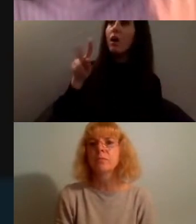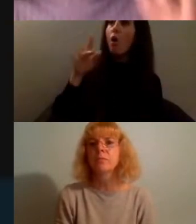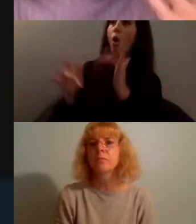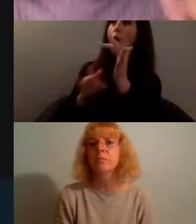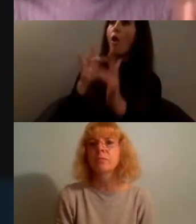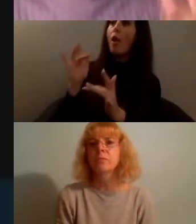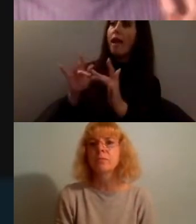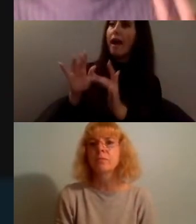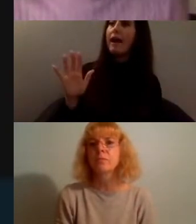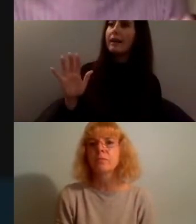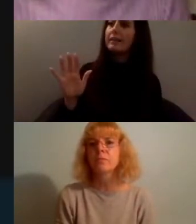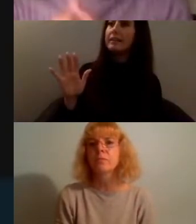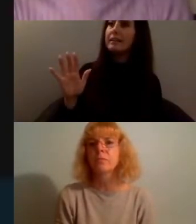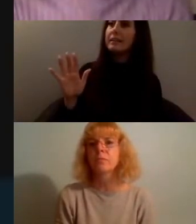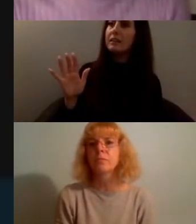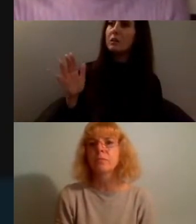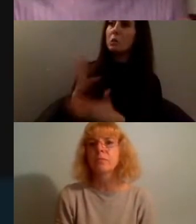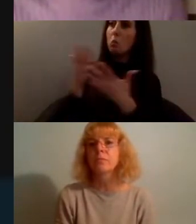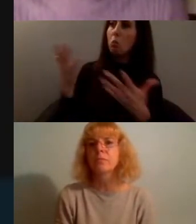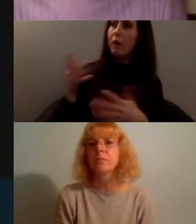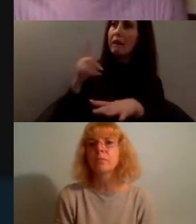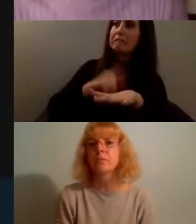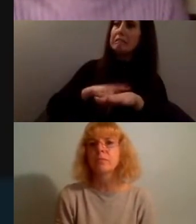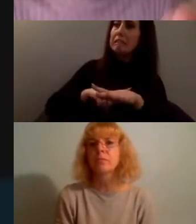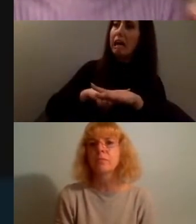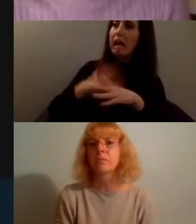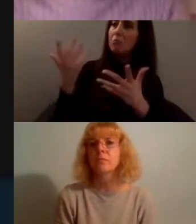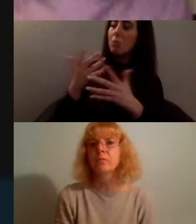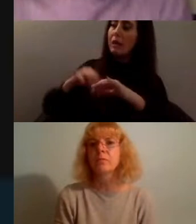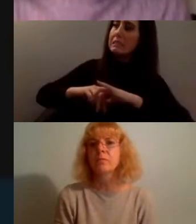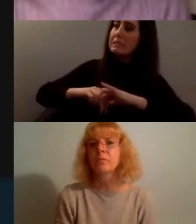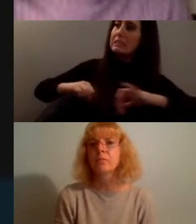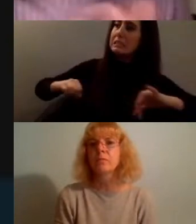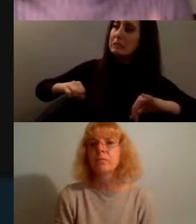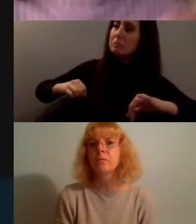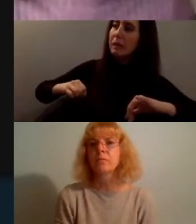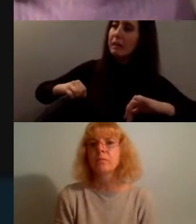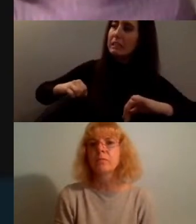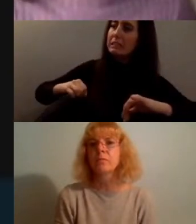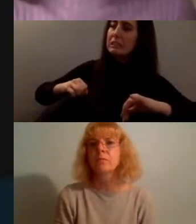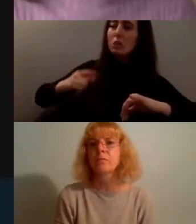where is the time and space for real reflection online in comparison to the real life context